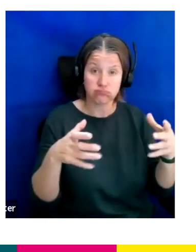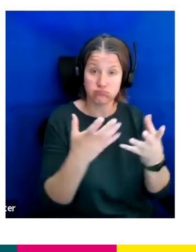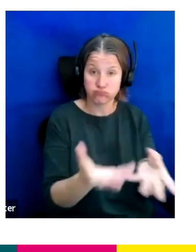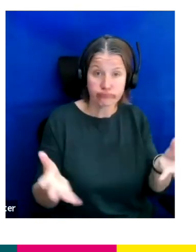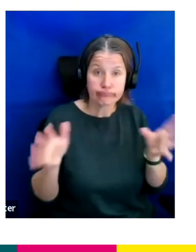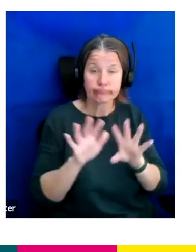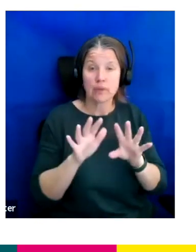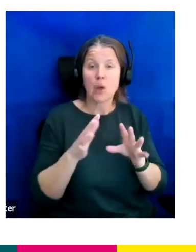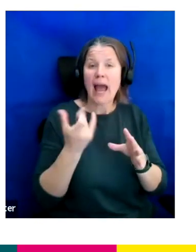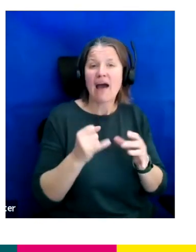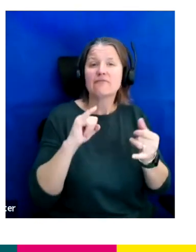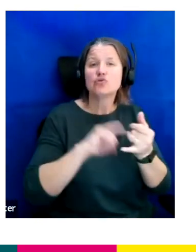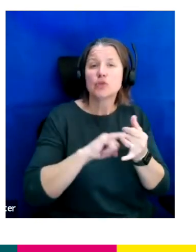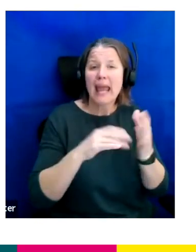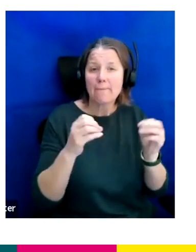deliver a keynote.